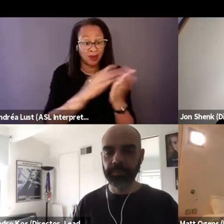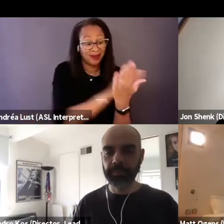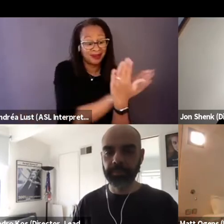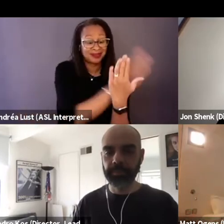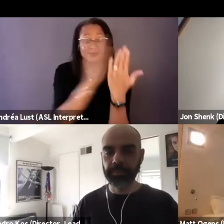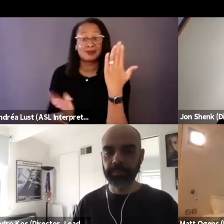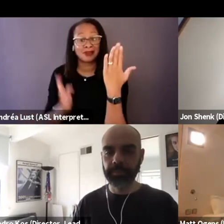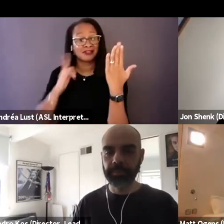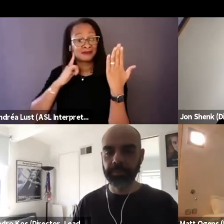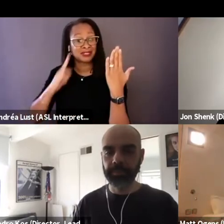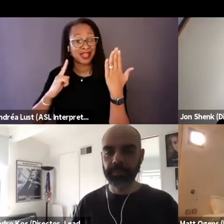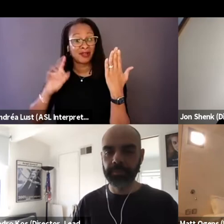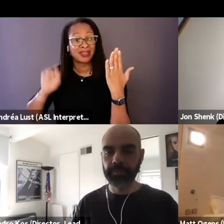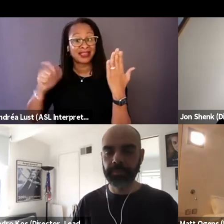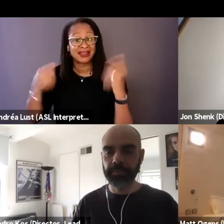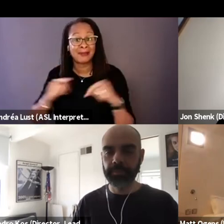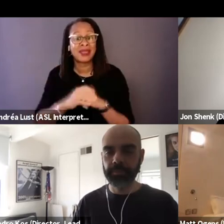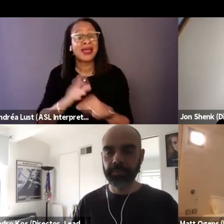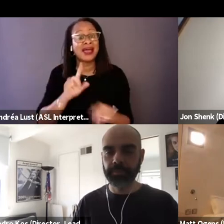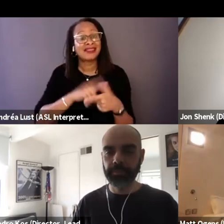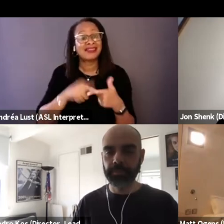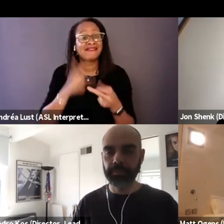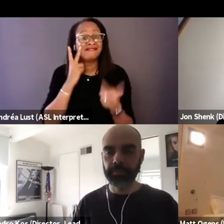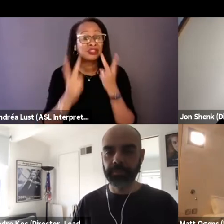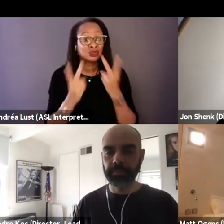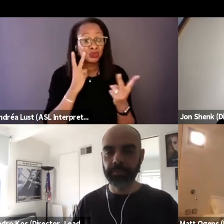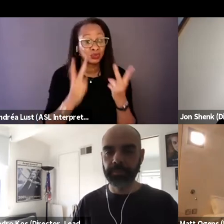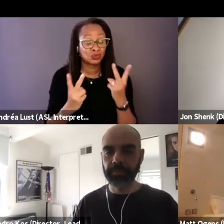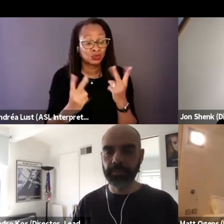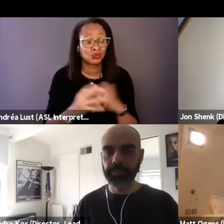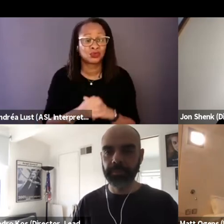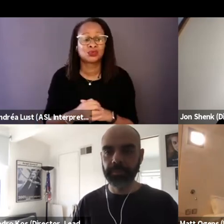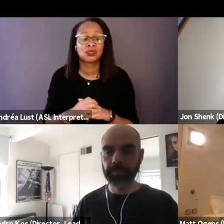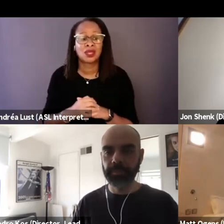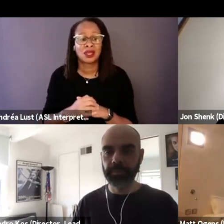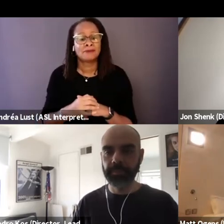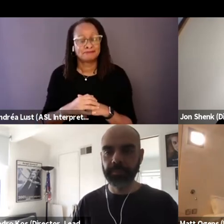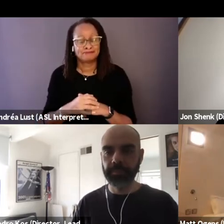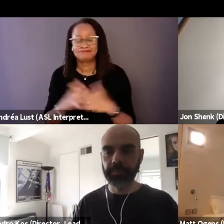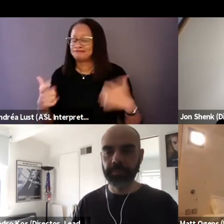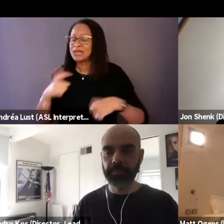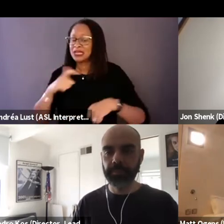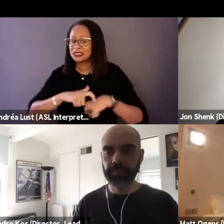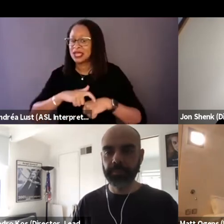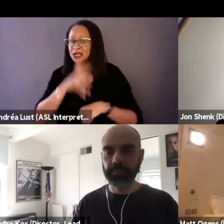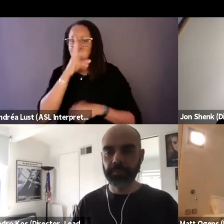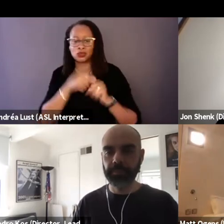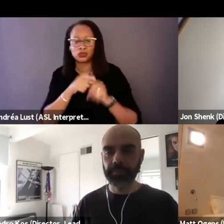And then visually, I spent a lot of time talking to the kids, talking Amaree